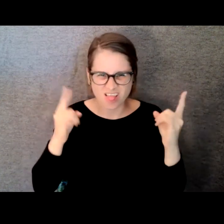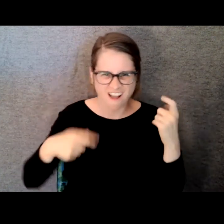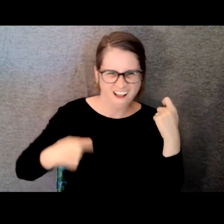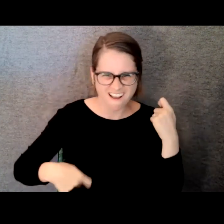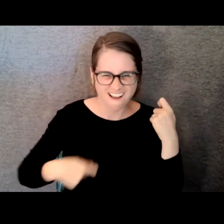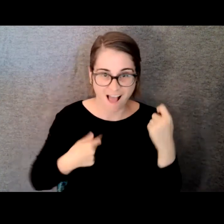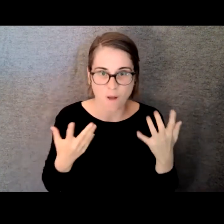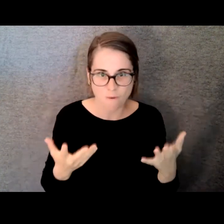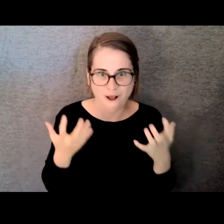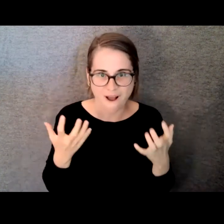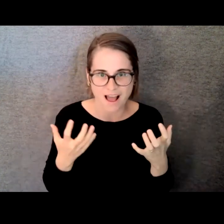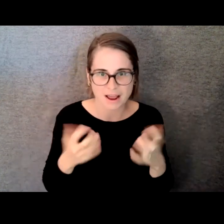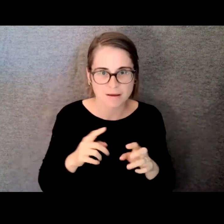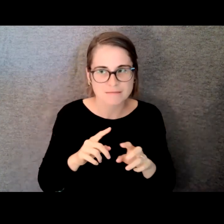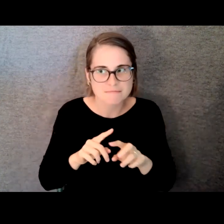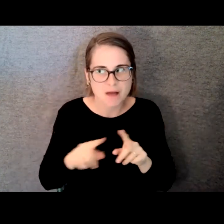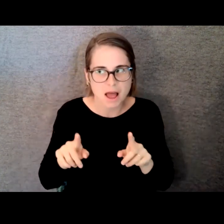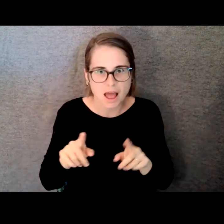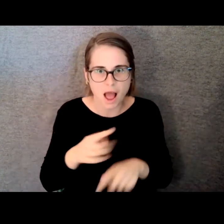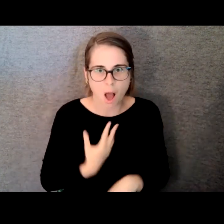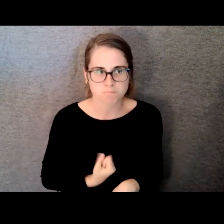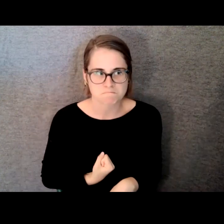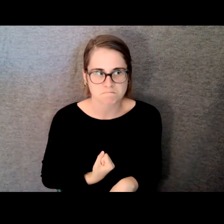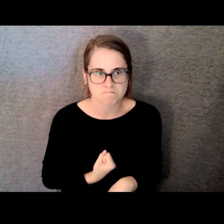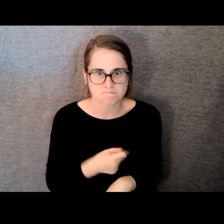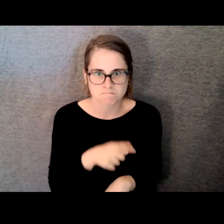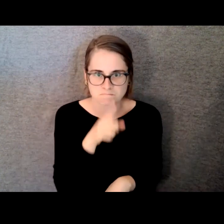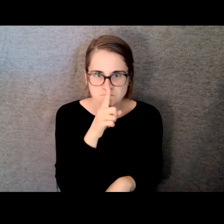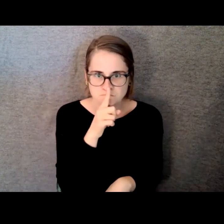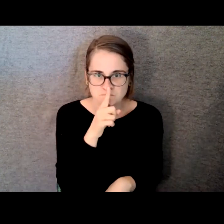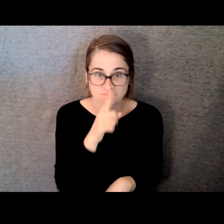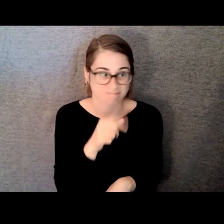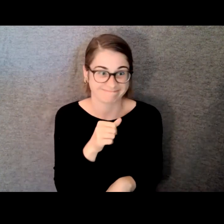about. And had never admitted to my family or friends